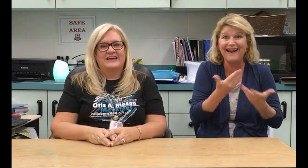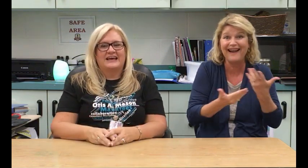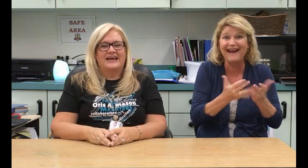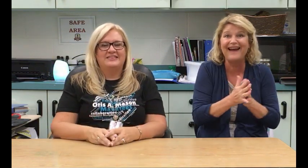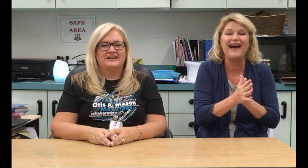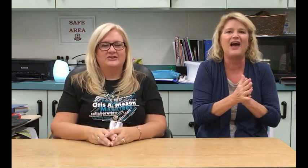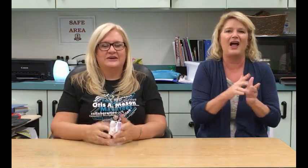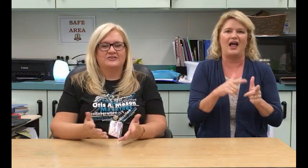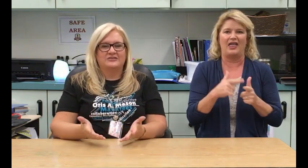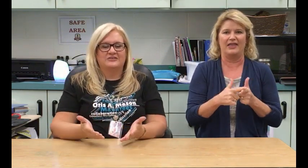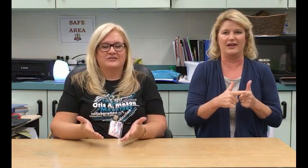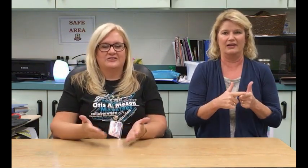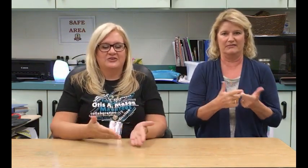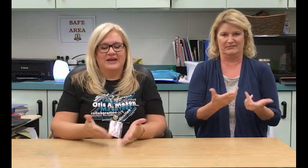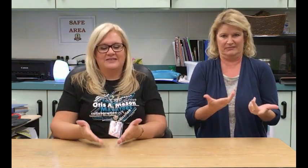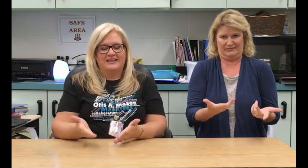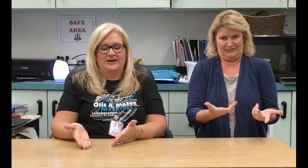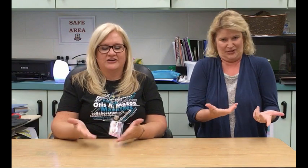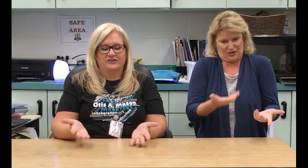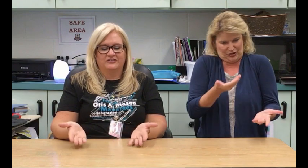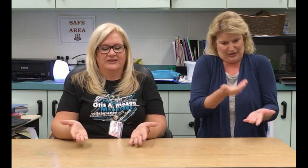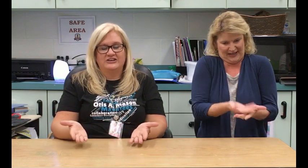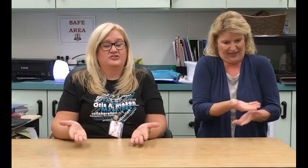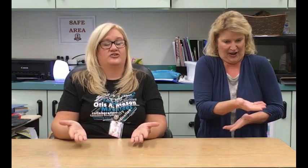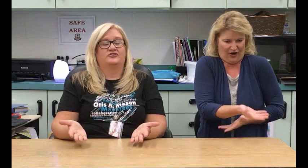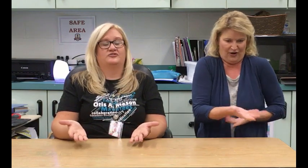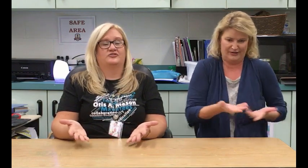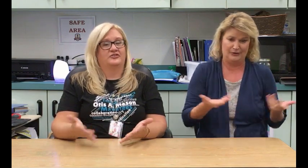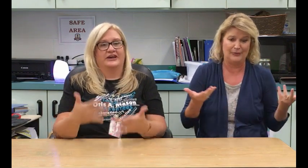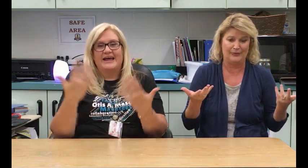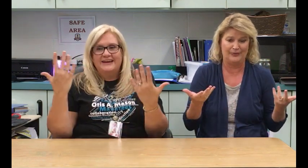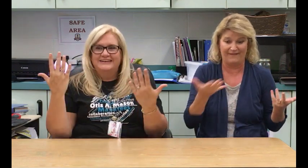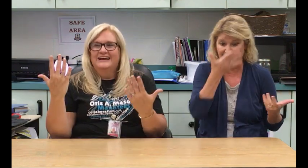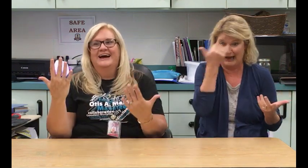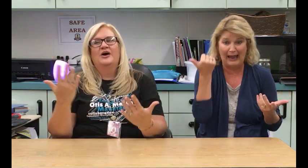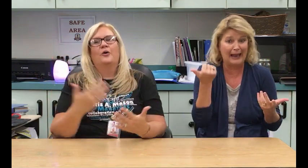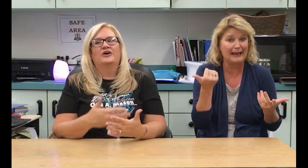And, then you get there and you just forget or